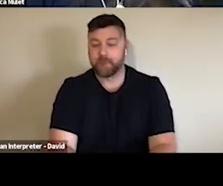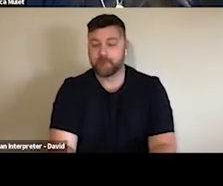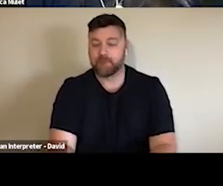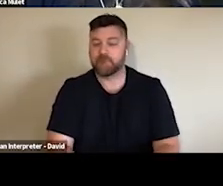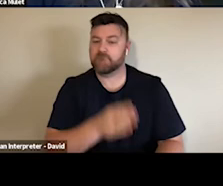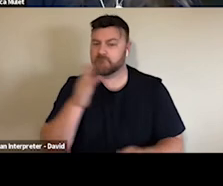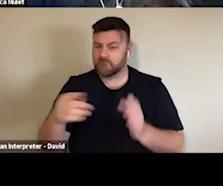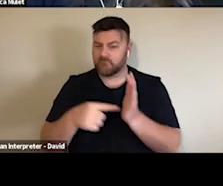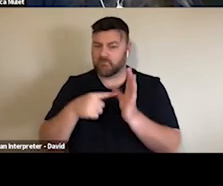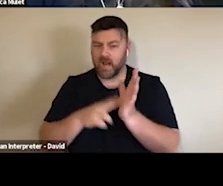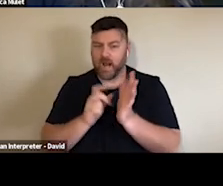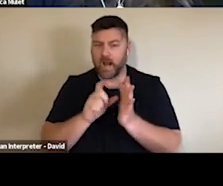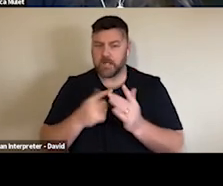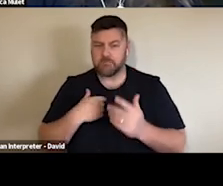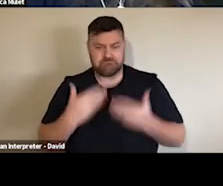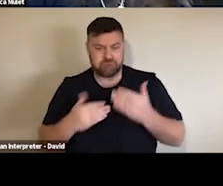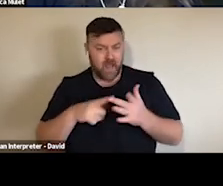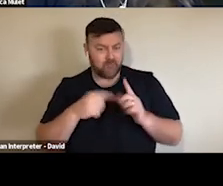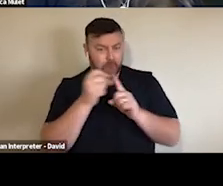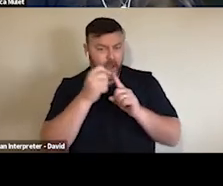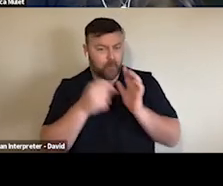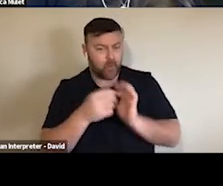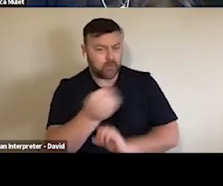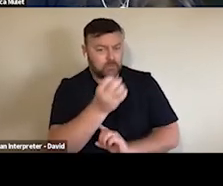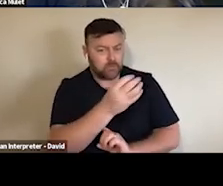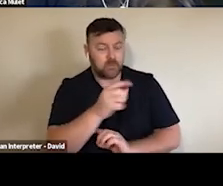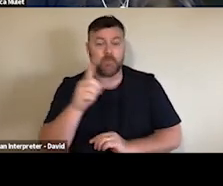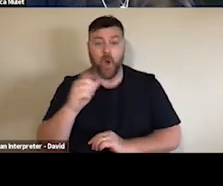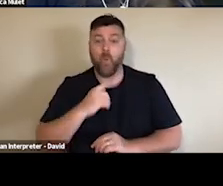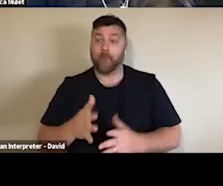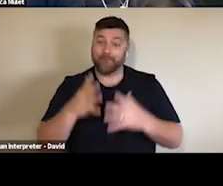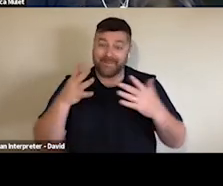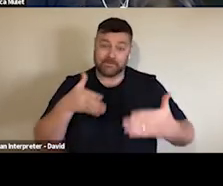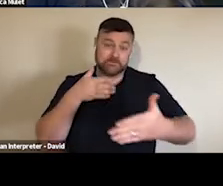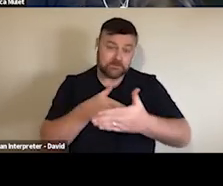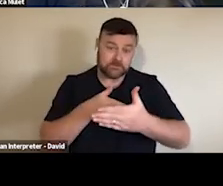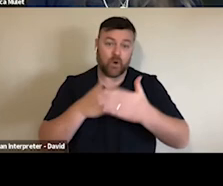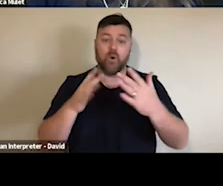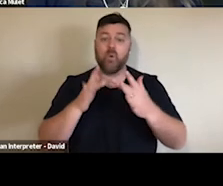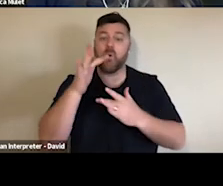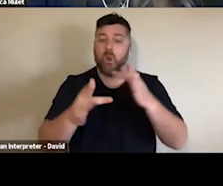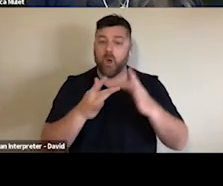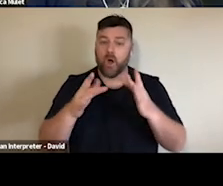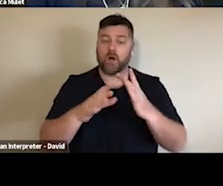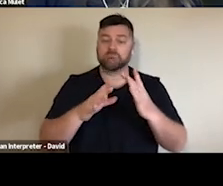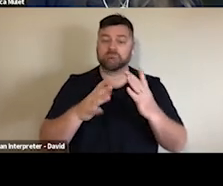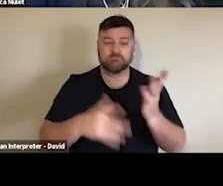early stage of product development, aren't we, and that kind of hasn't really been acknowledged. It's like we've leapt online and put so much online and we've got these products, but actually